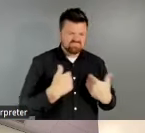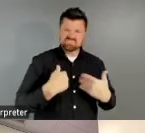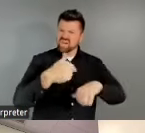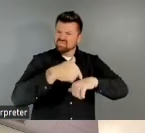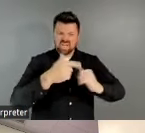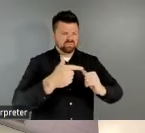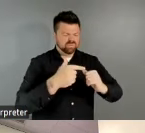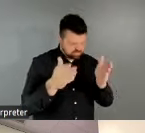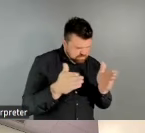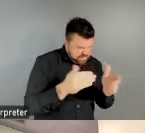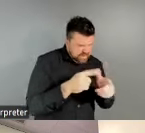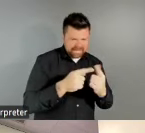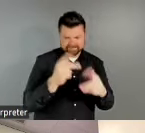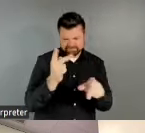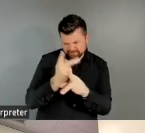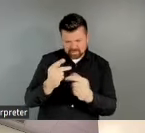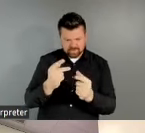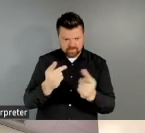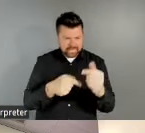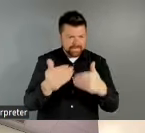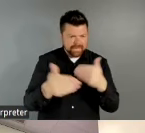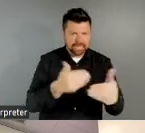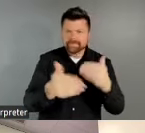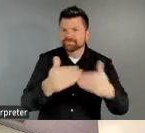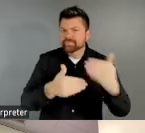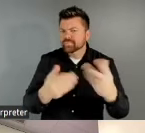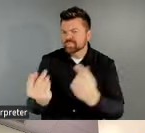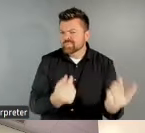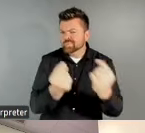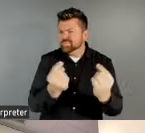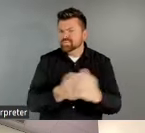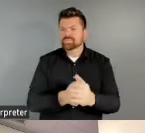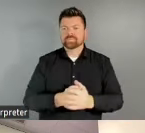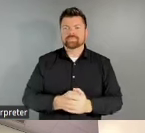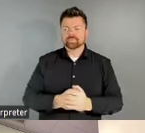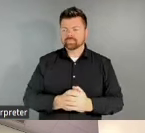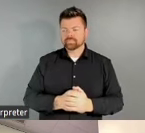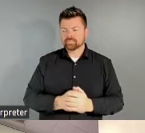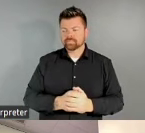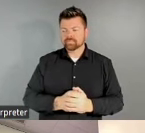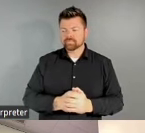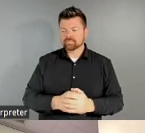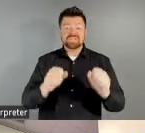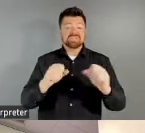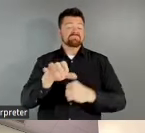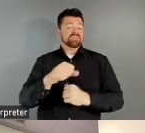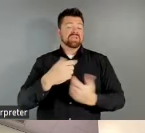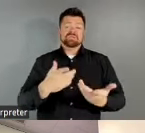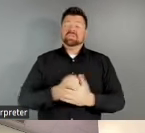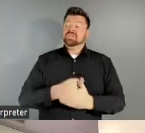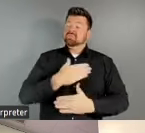this goes. And yeah, just grateful that we have this time, grateful that the NEA is doing this